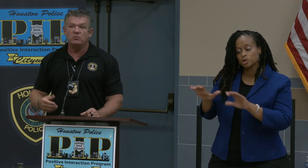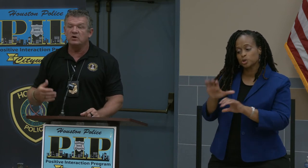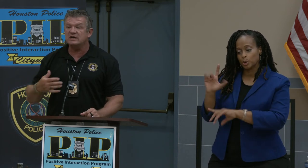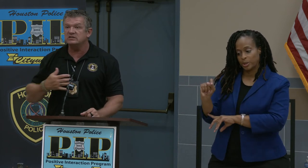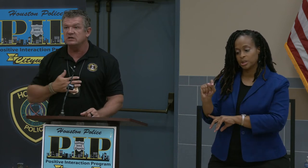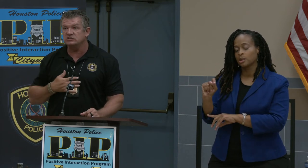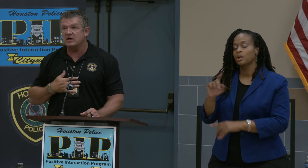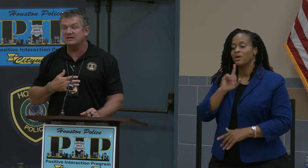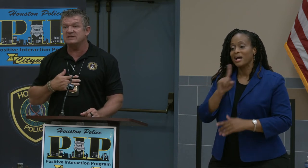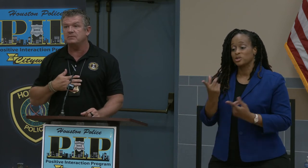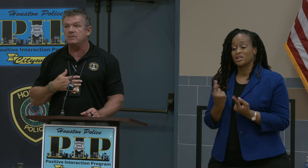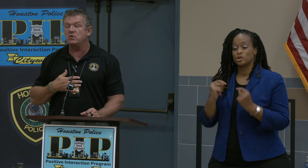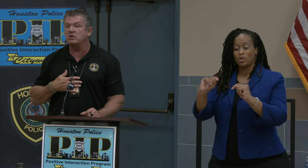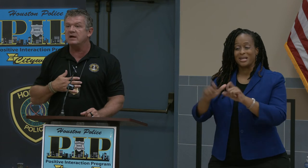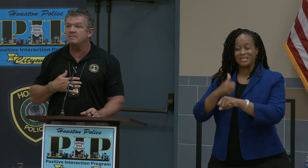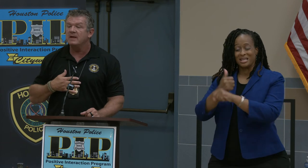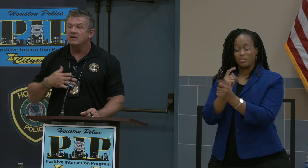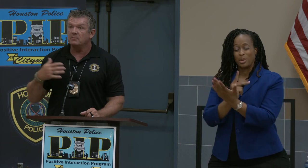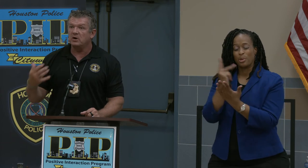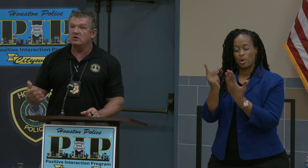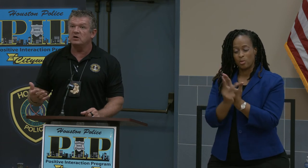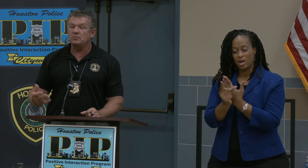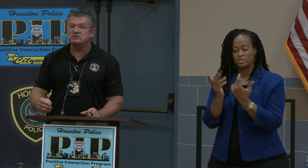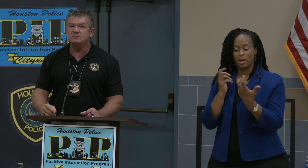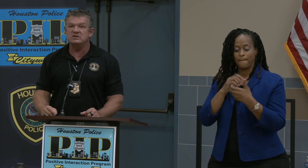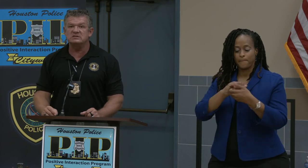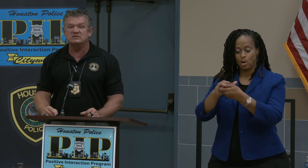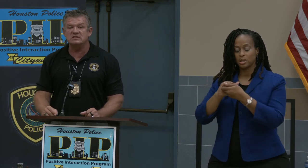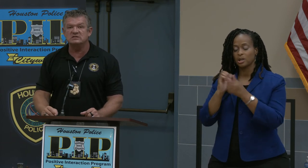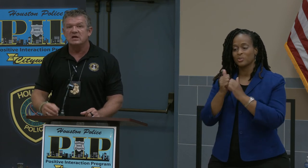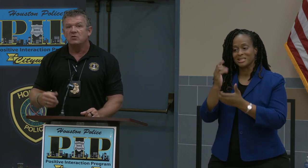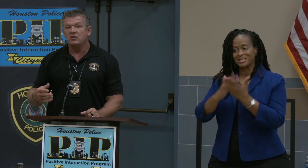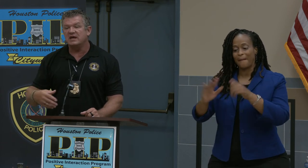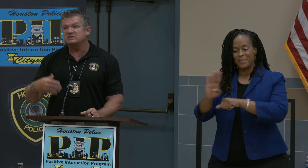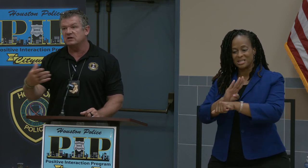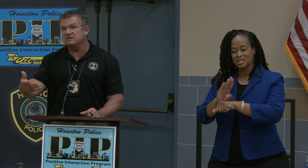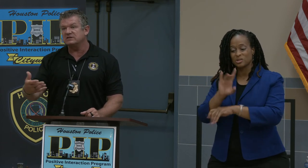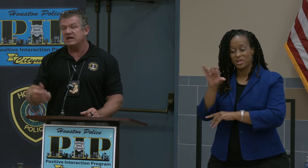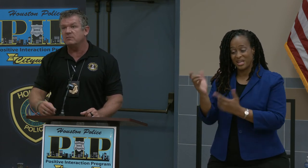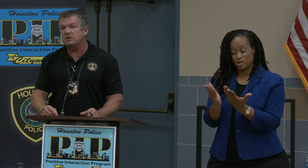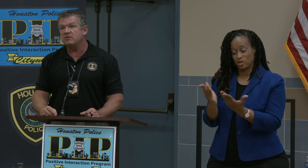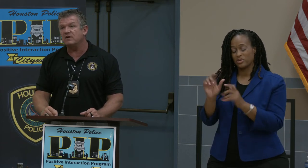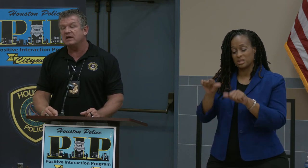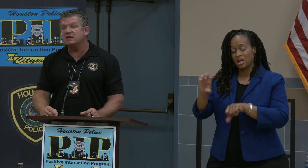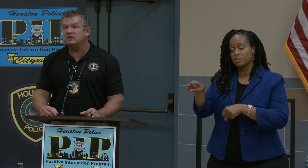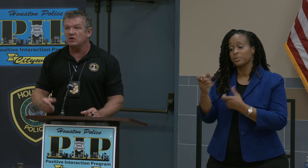We'll try to set up a program to partner up with businesses where that service can be provided,